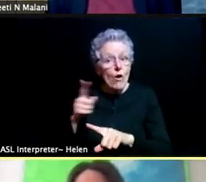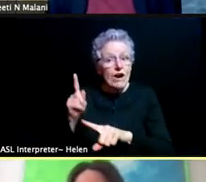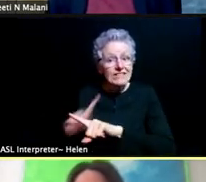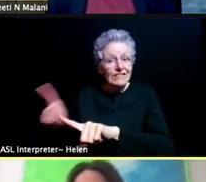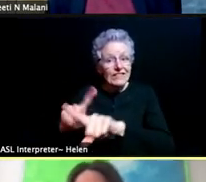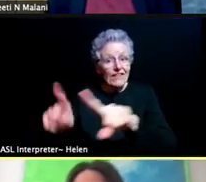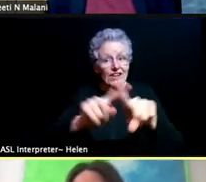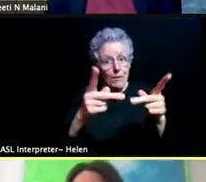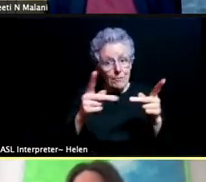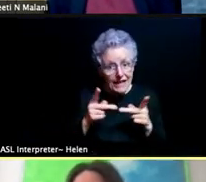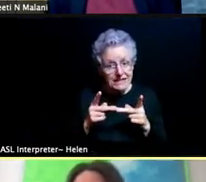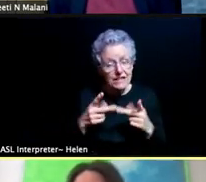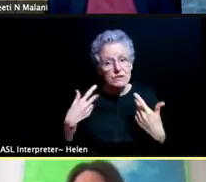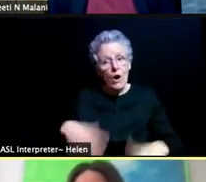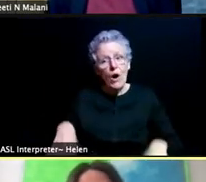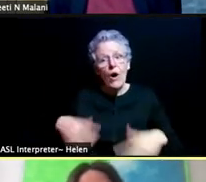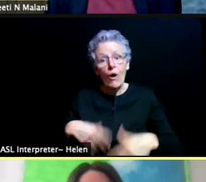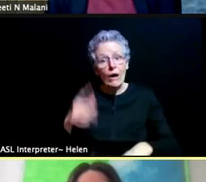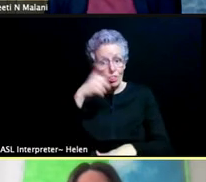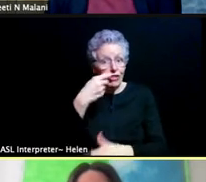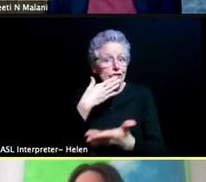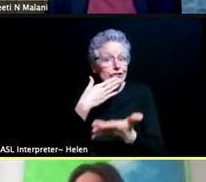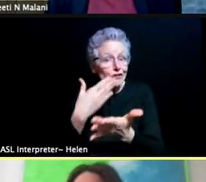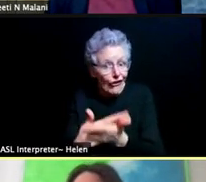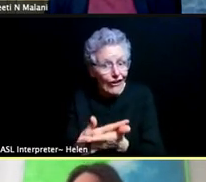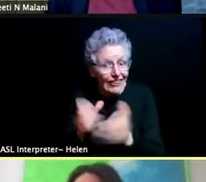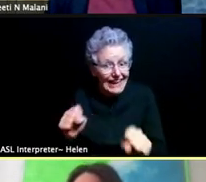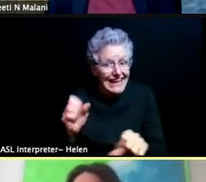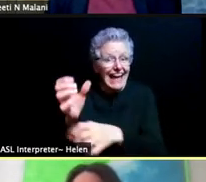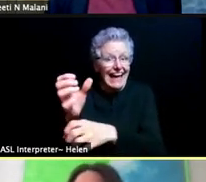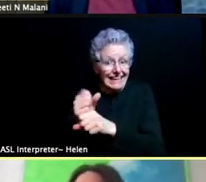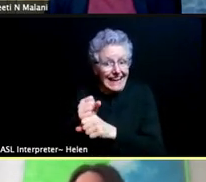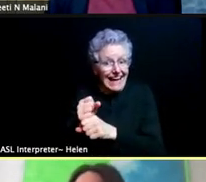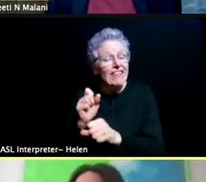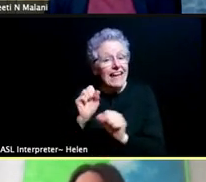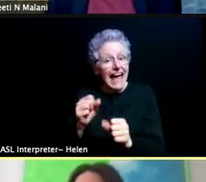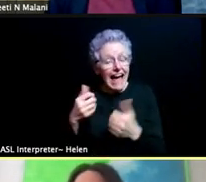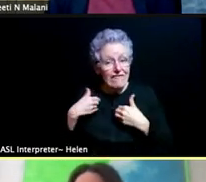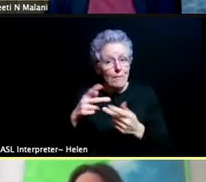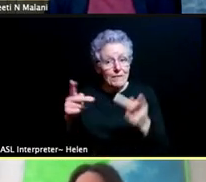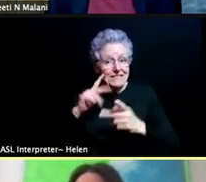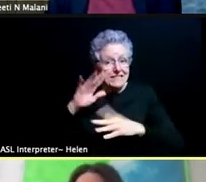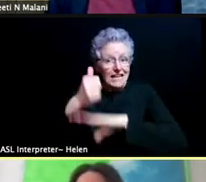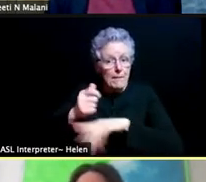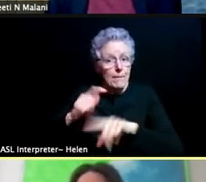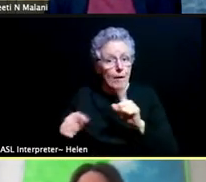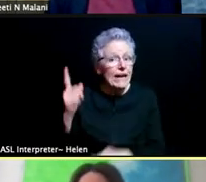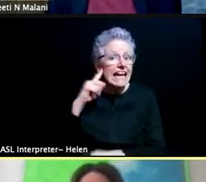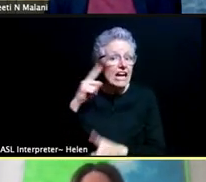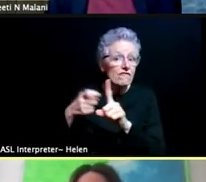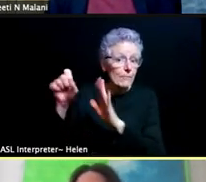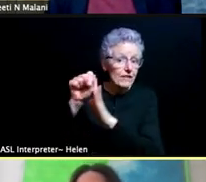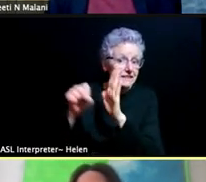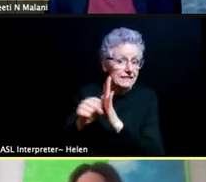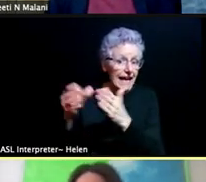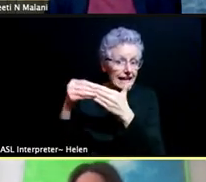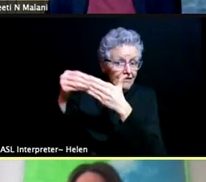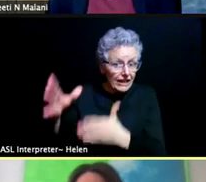is really promising and then we are hearing from the state leadership that we expect vaccine supply to increase overall to the state.